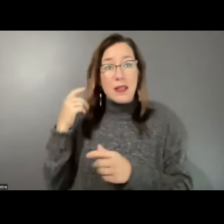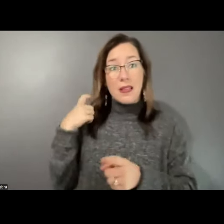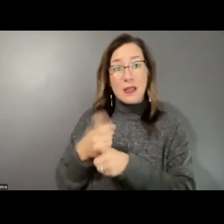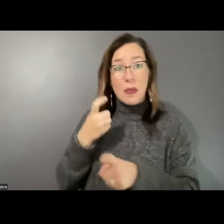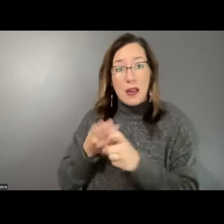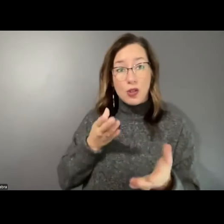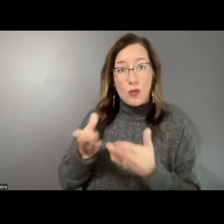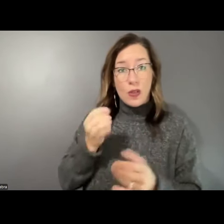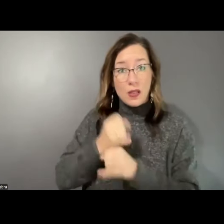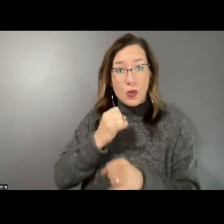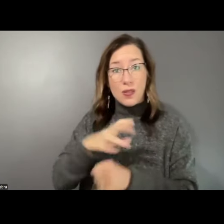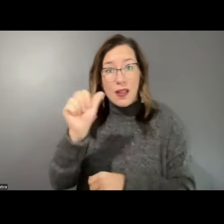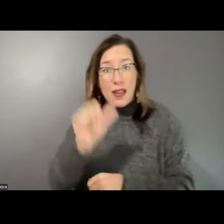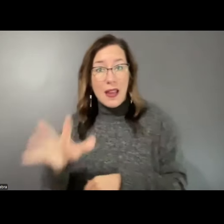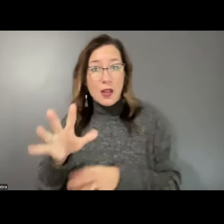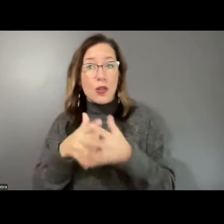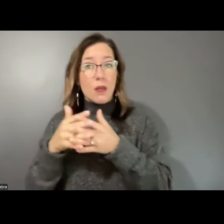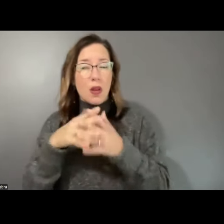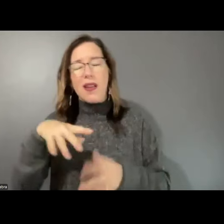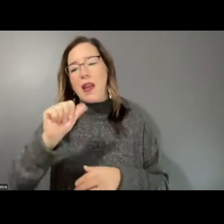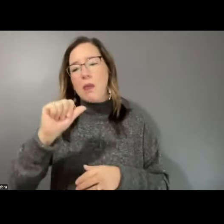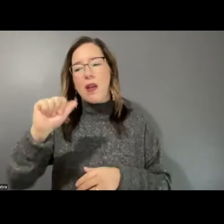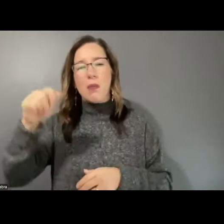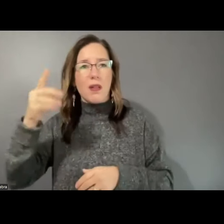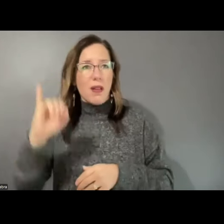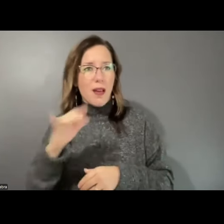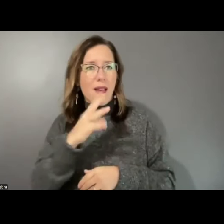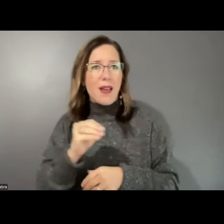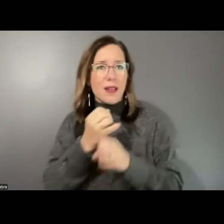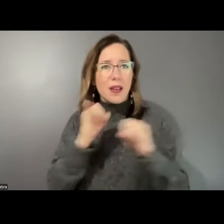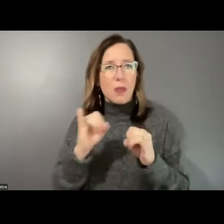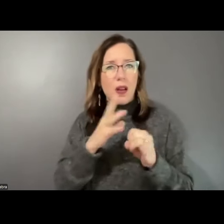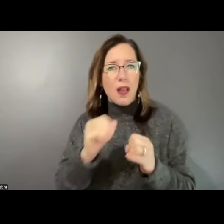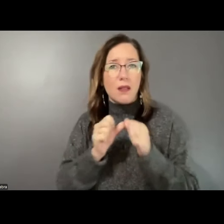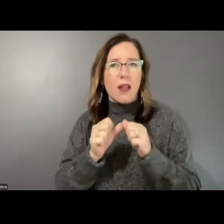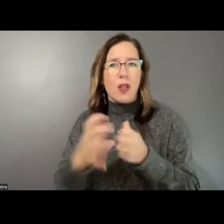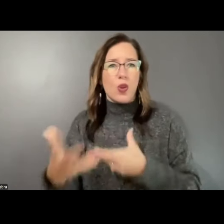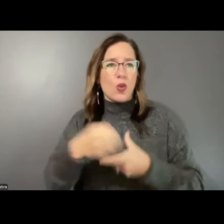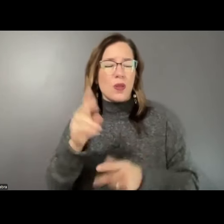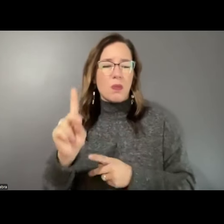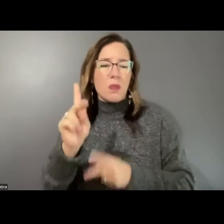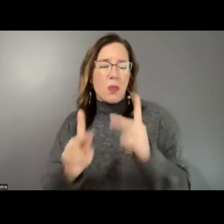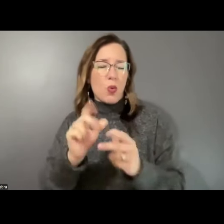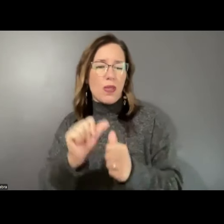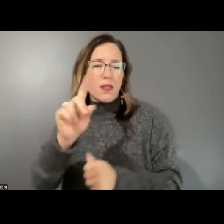independence and lifelong inclusion of people with disabilities. To mark the 250th anniversary of the